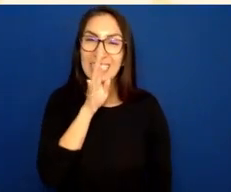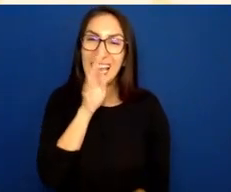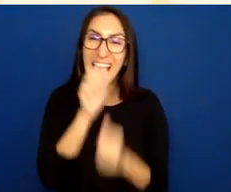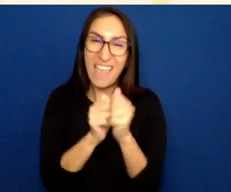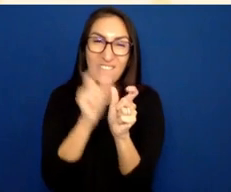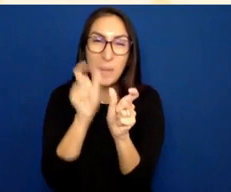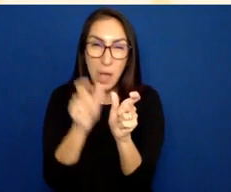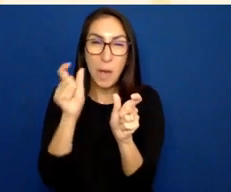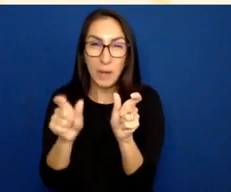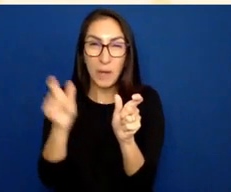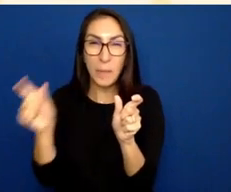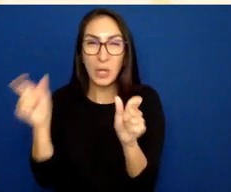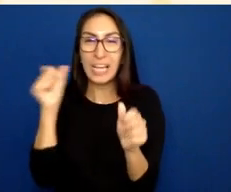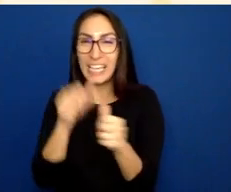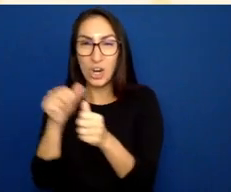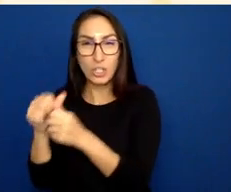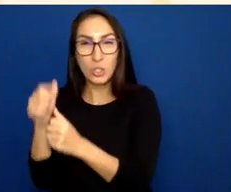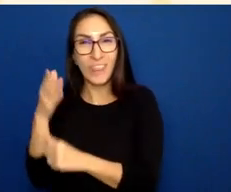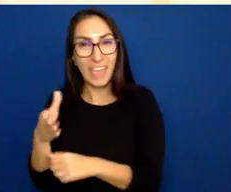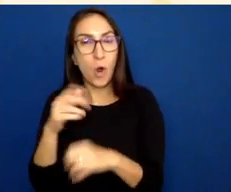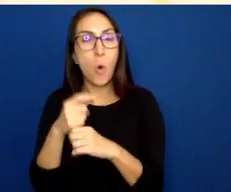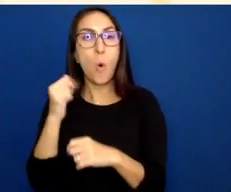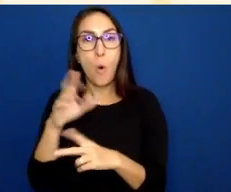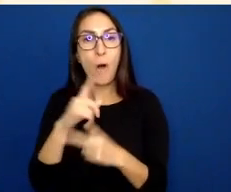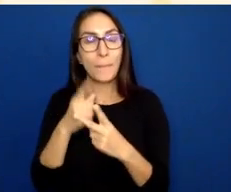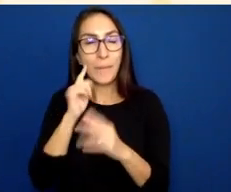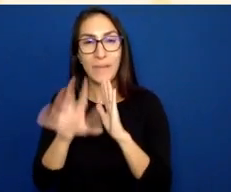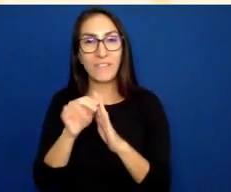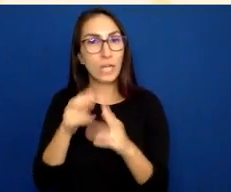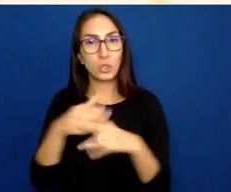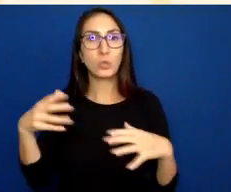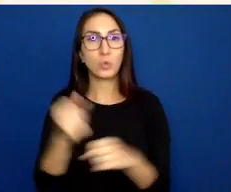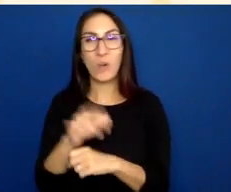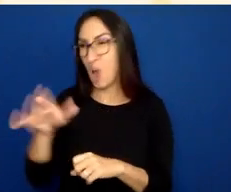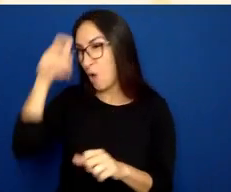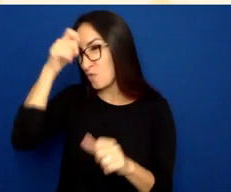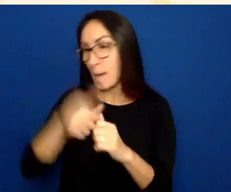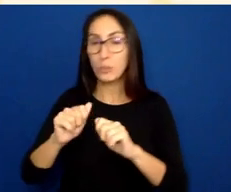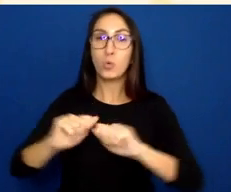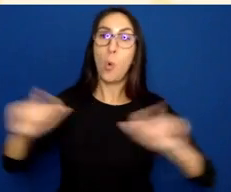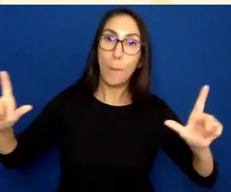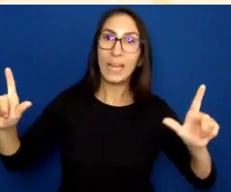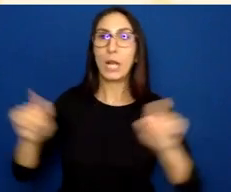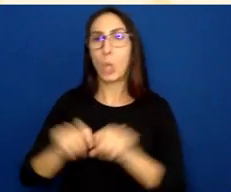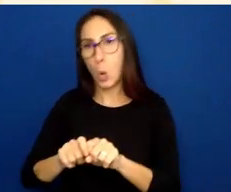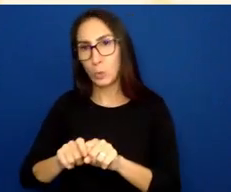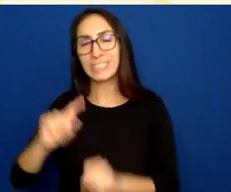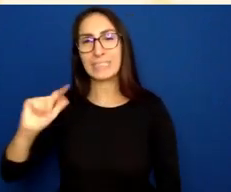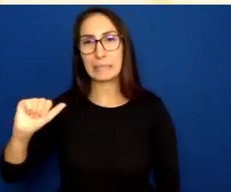and maybe finding shortcuts, like saying that Remember to open and close your tags, rather than saying Open angle bracket,